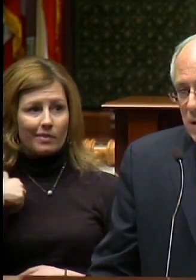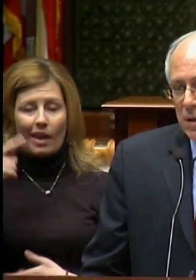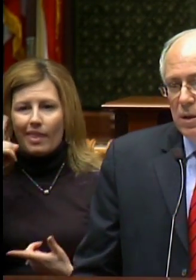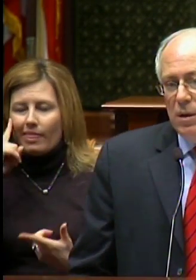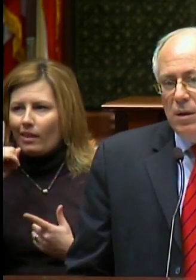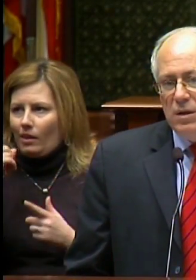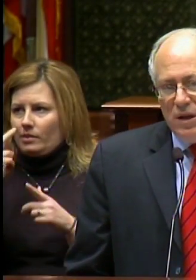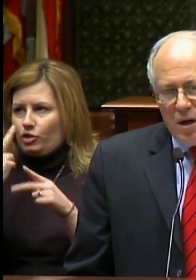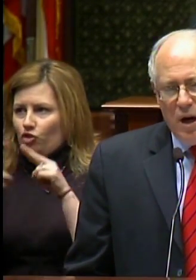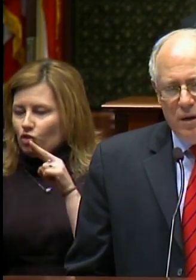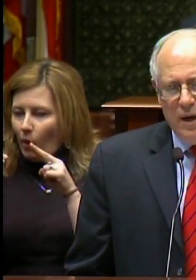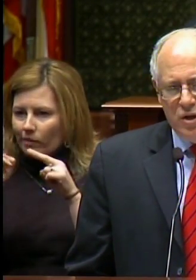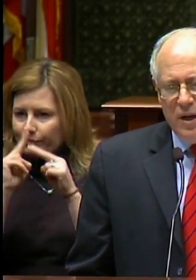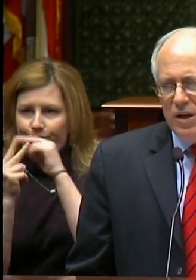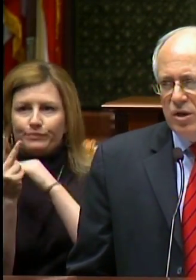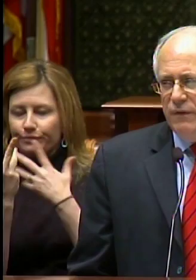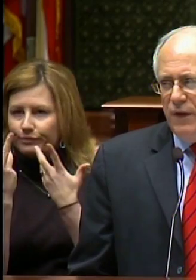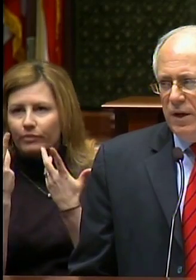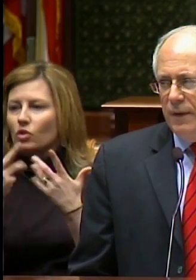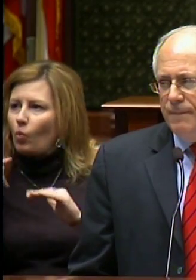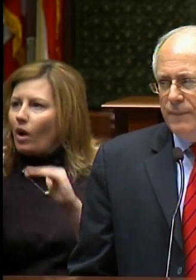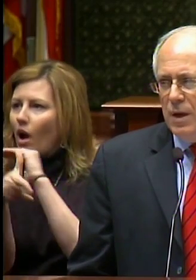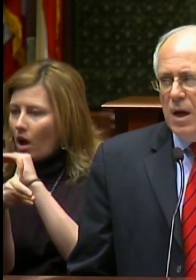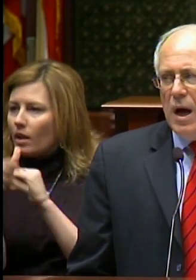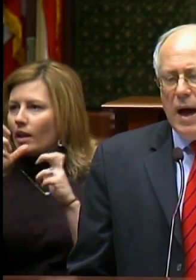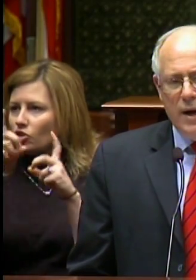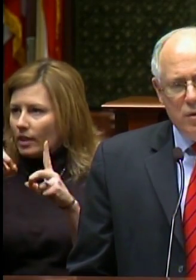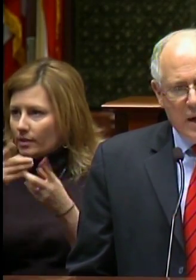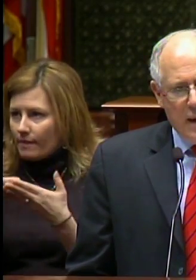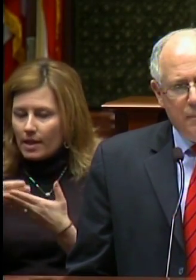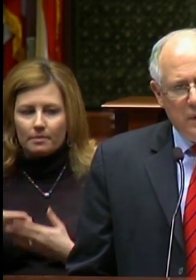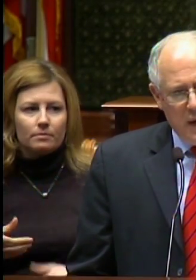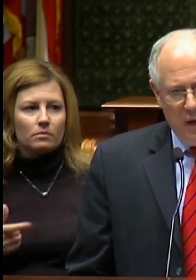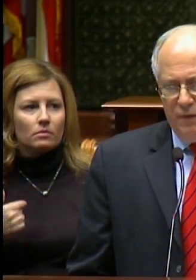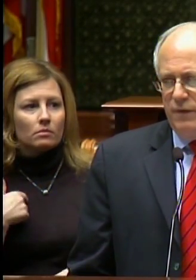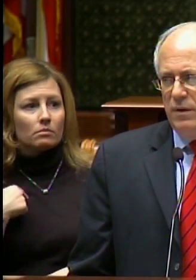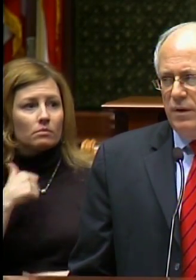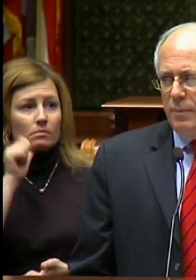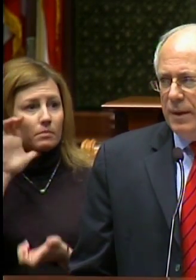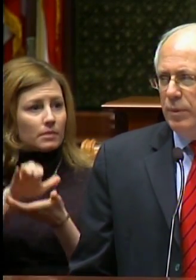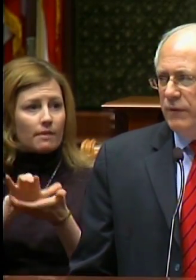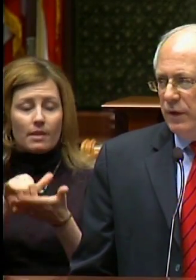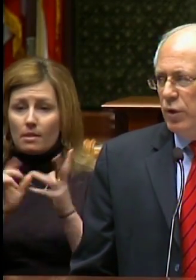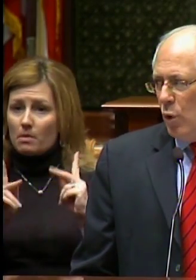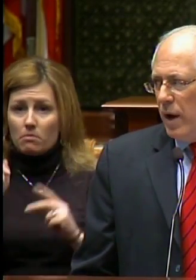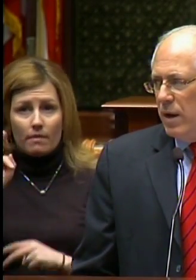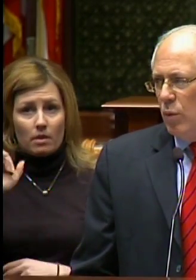to cut education funding. I do not believe that the people of Illinois